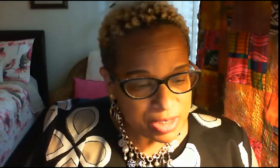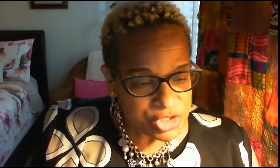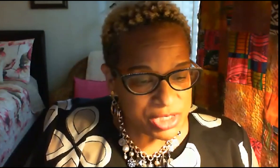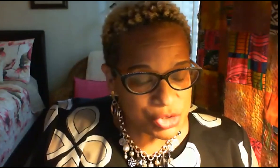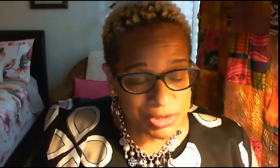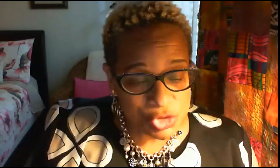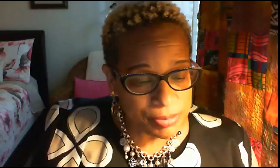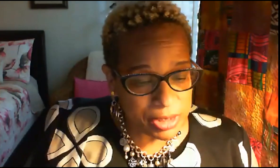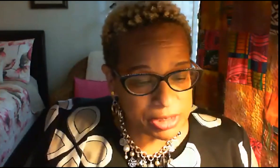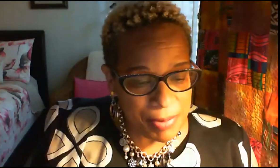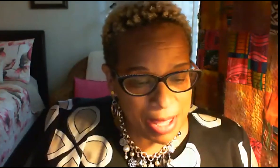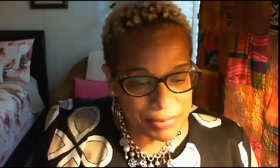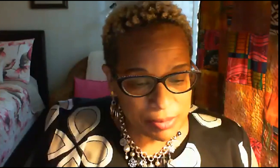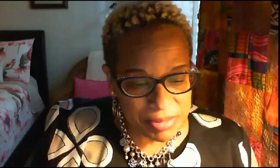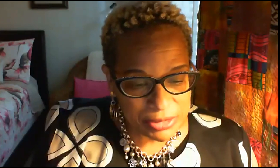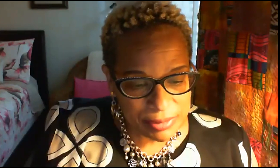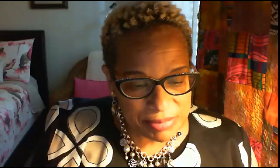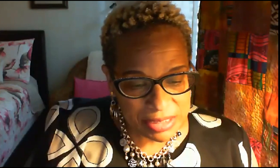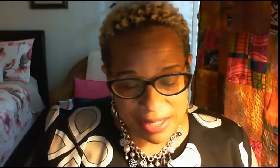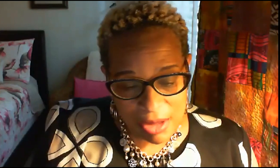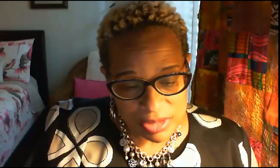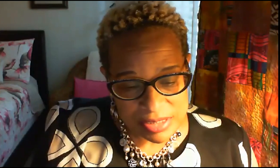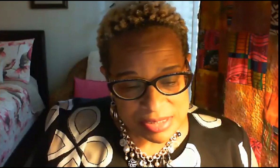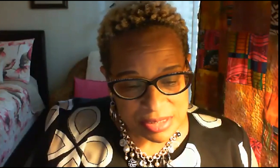she has contributed to popular media media outlets